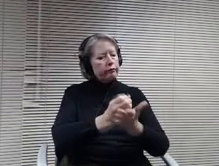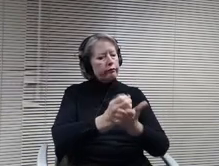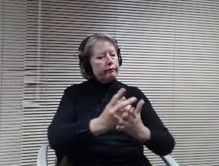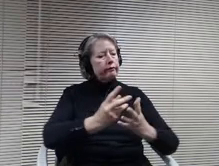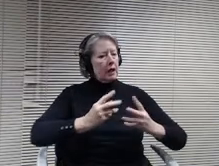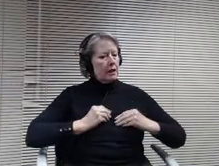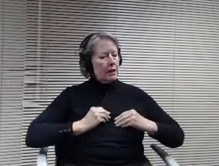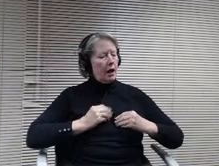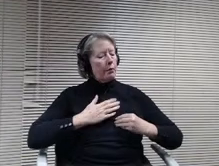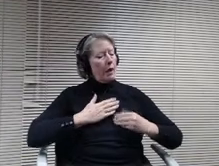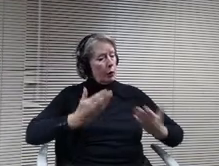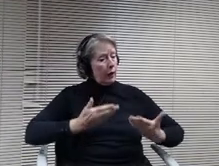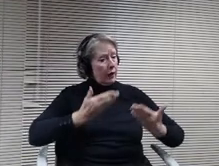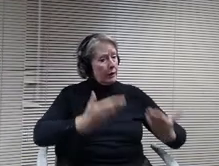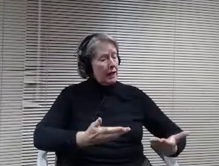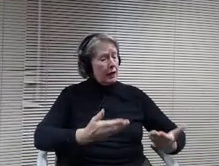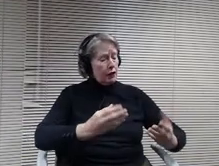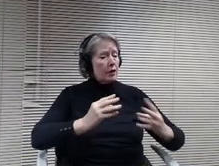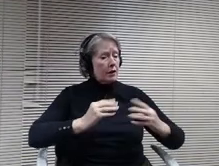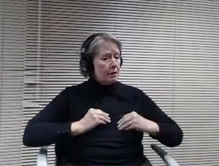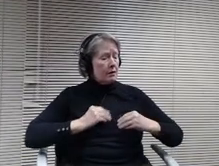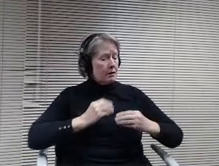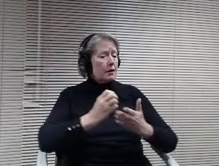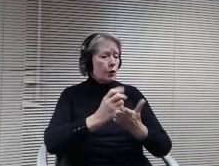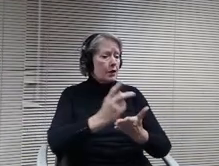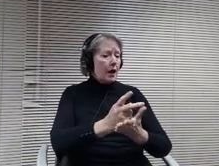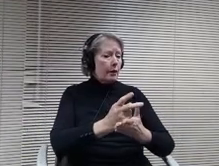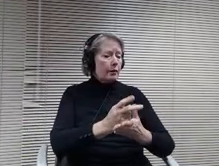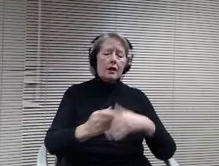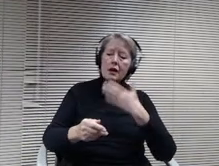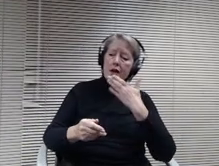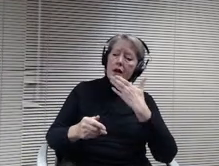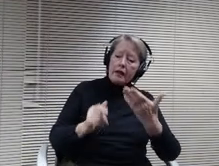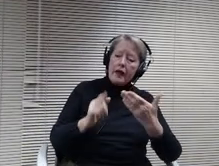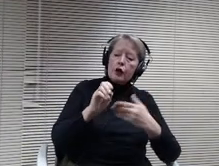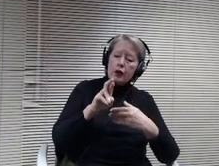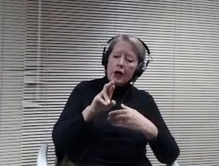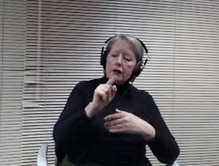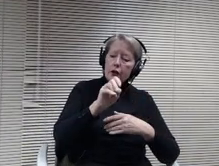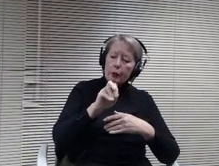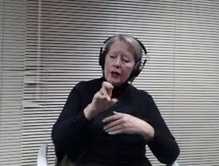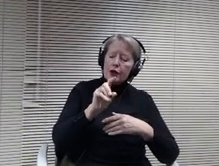Thank you doctor Peterson. Yeah I think can I get a